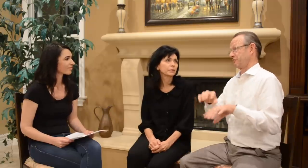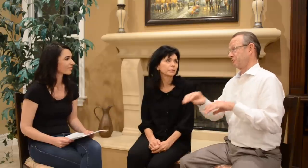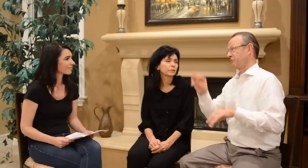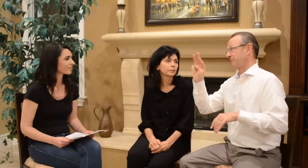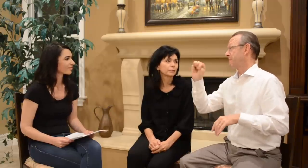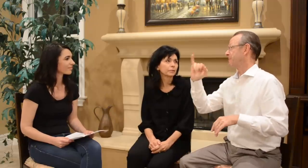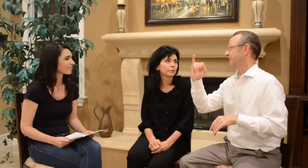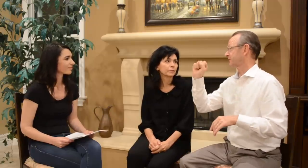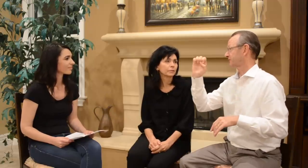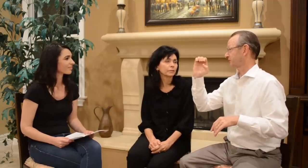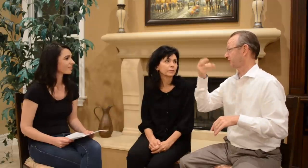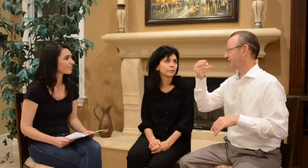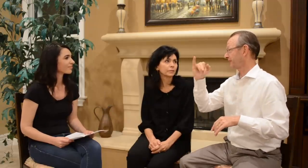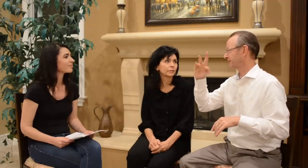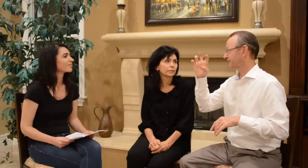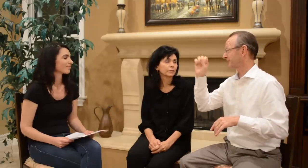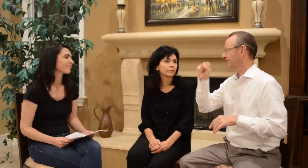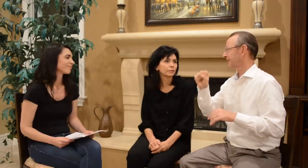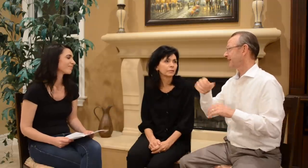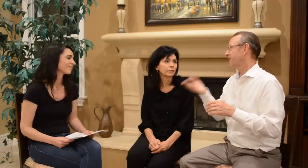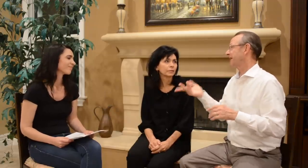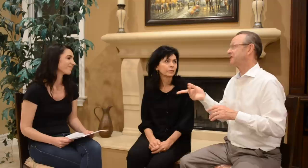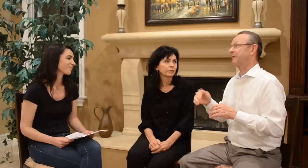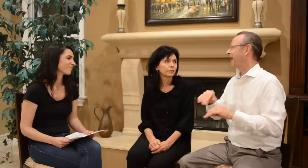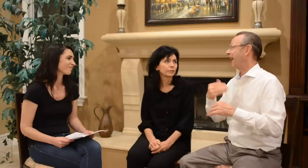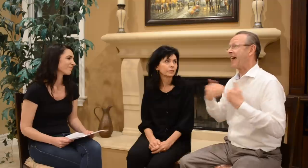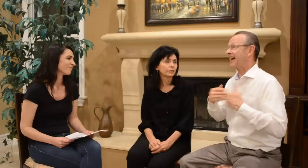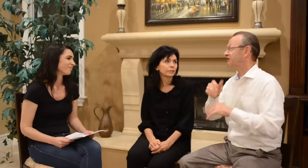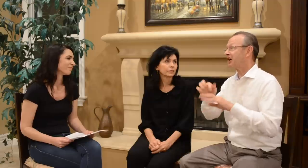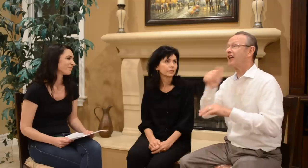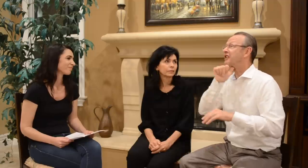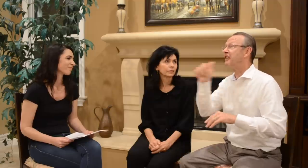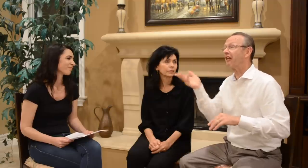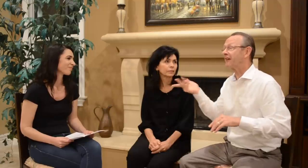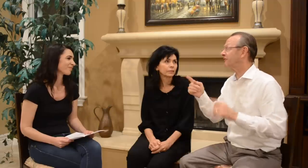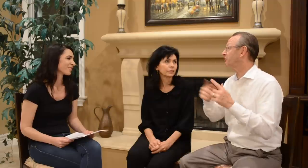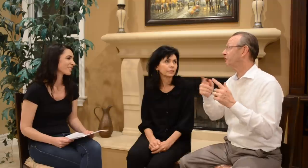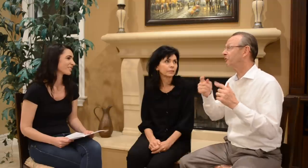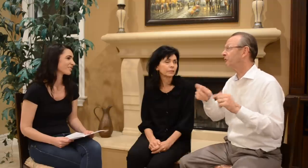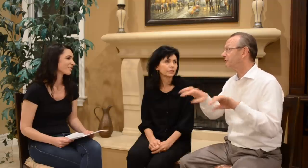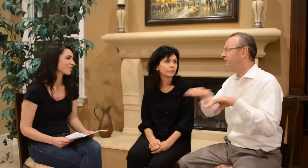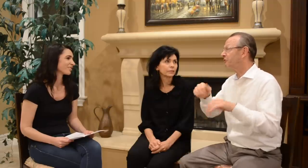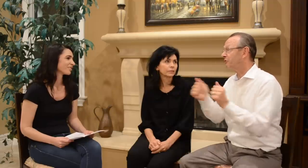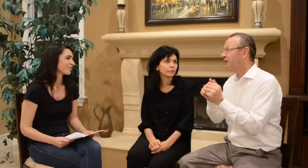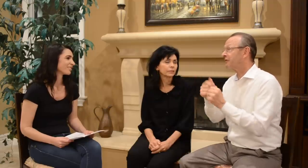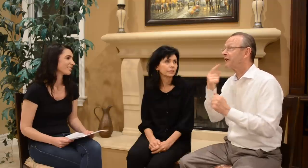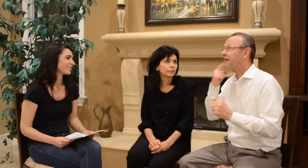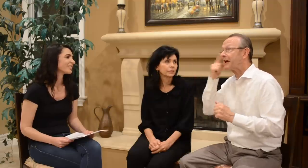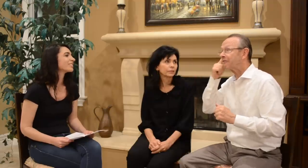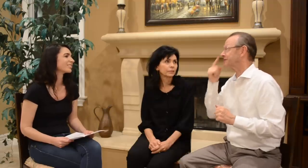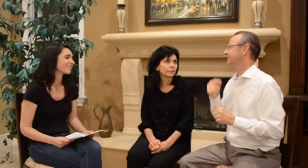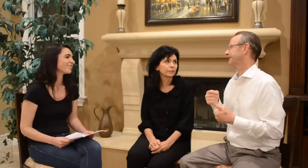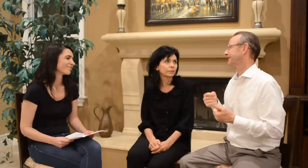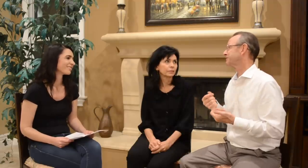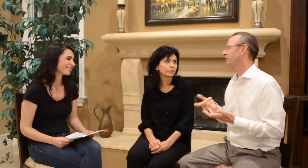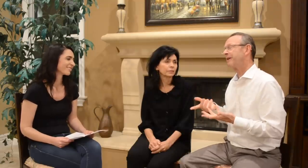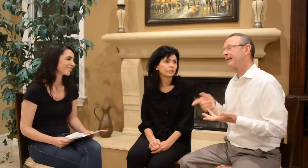do mischievous things- but has nothing to do with deafness.